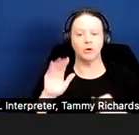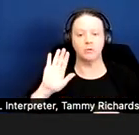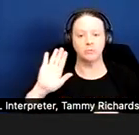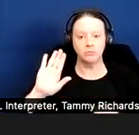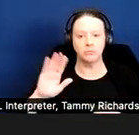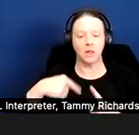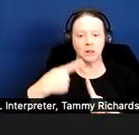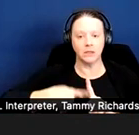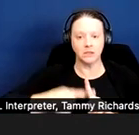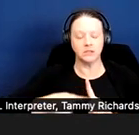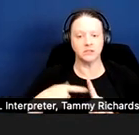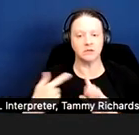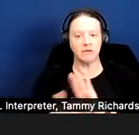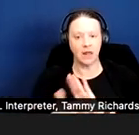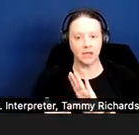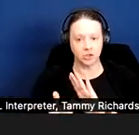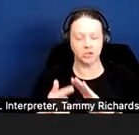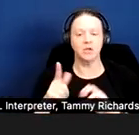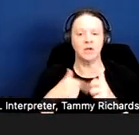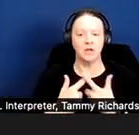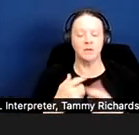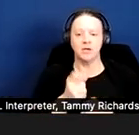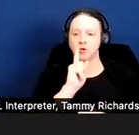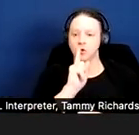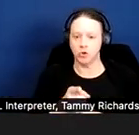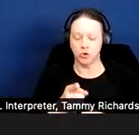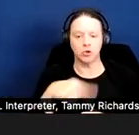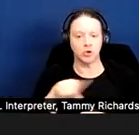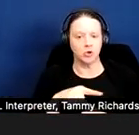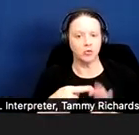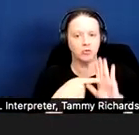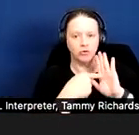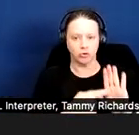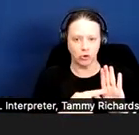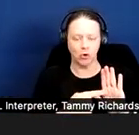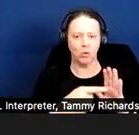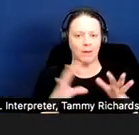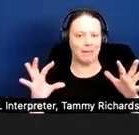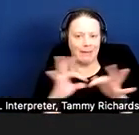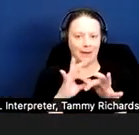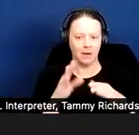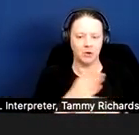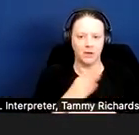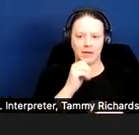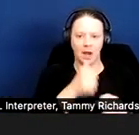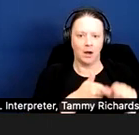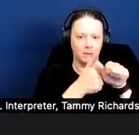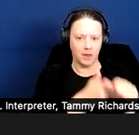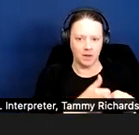to be able to show, again, that there's a link between the non-compliance and the tenant's disability.